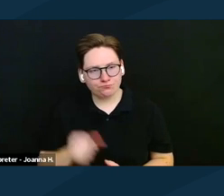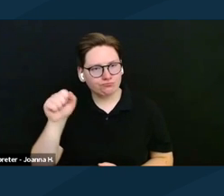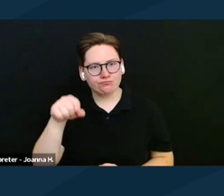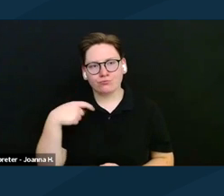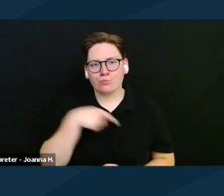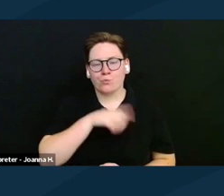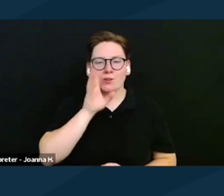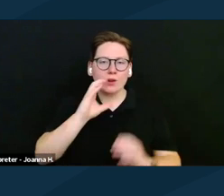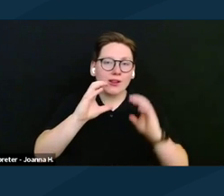as that happens.